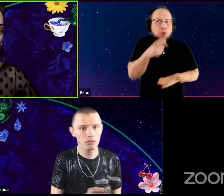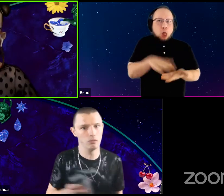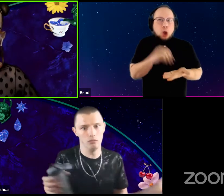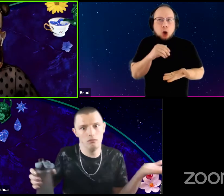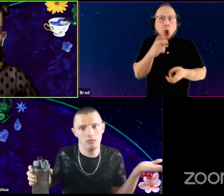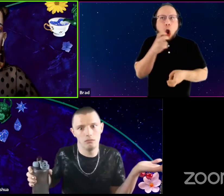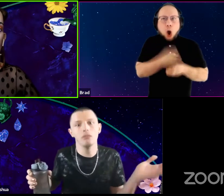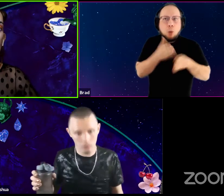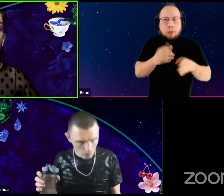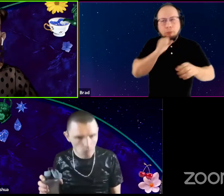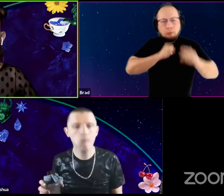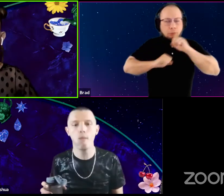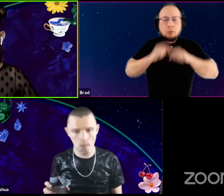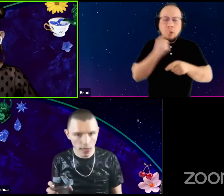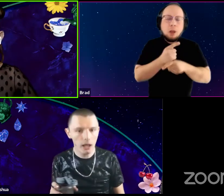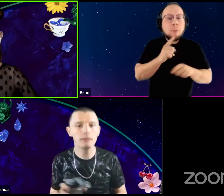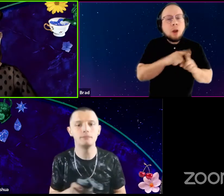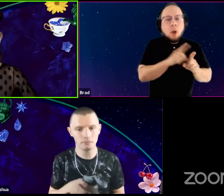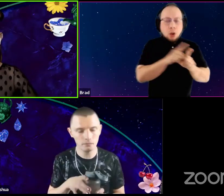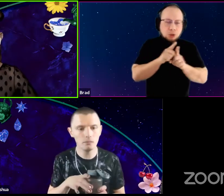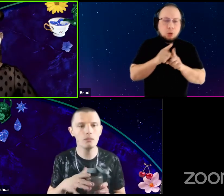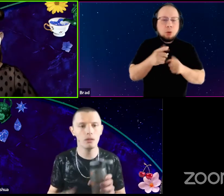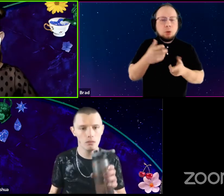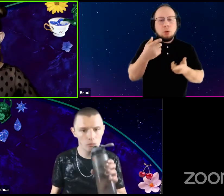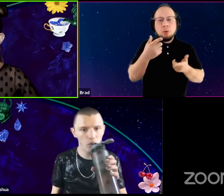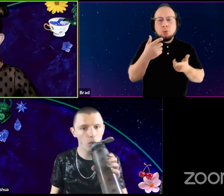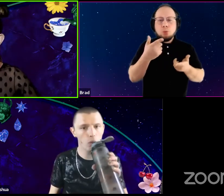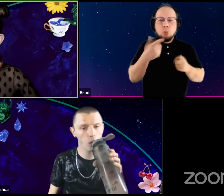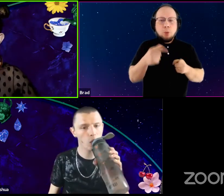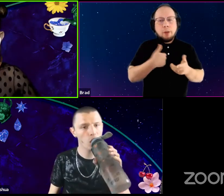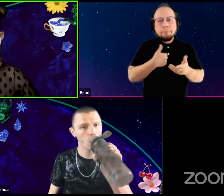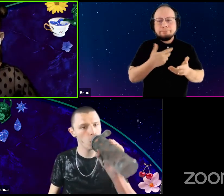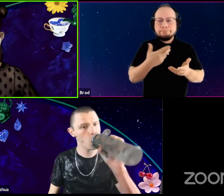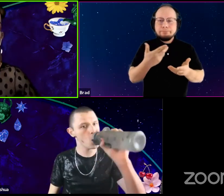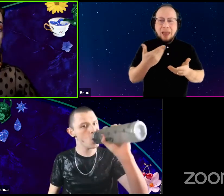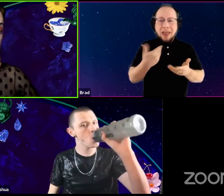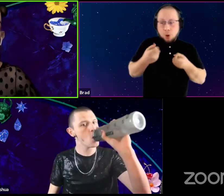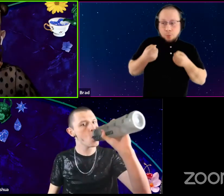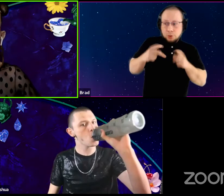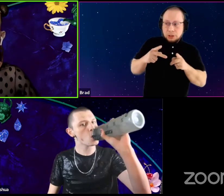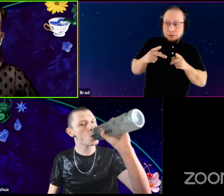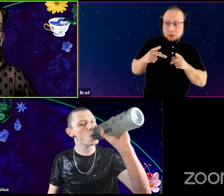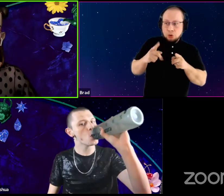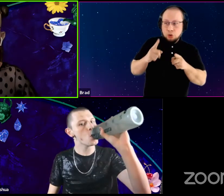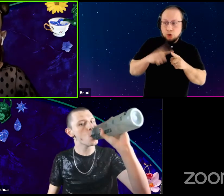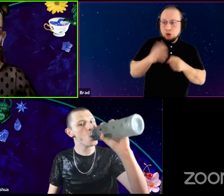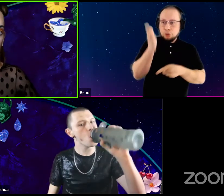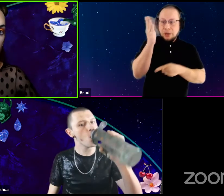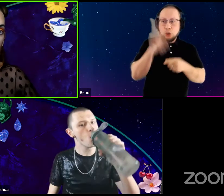But I also you know, when I am given the opportunity to speak to students or younger people,